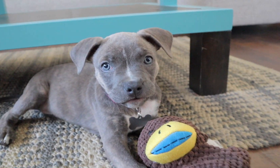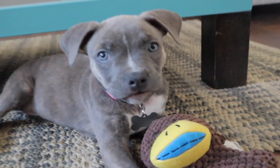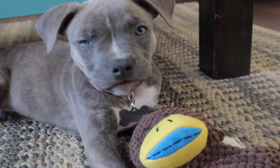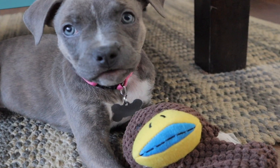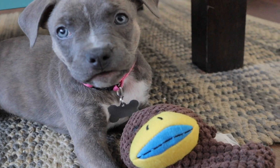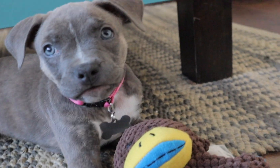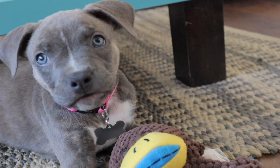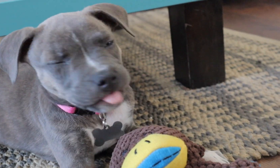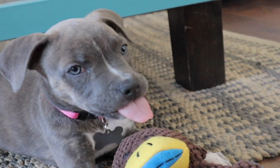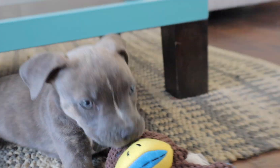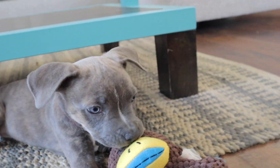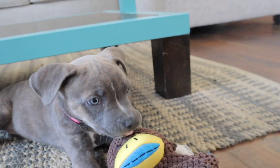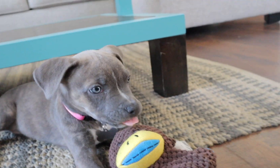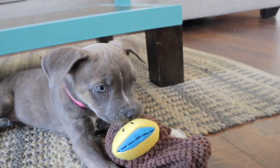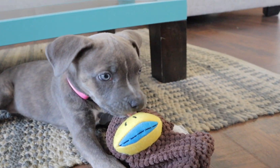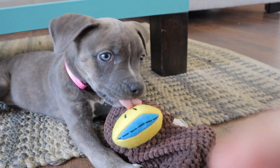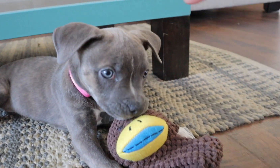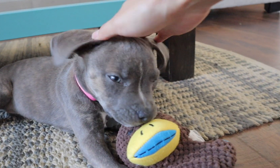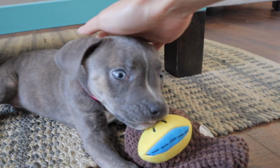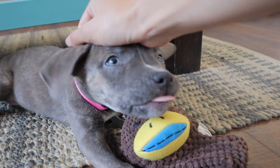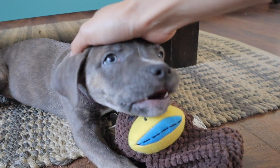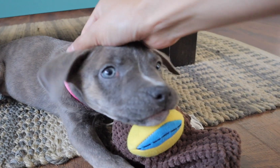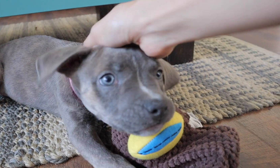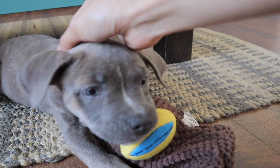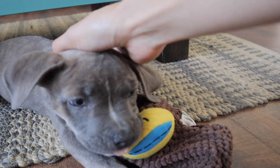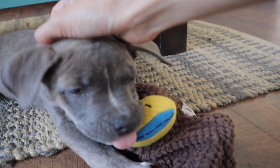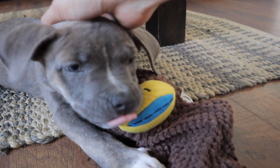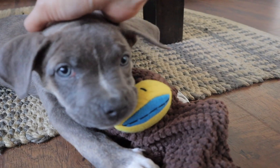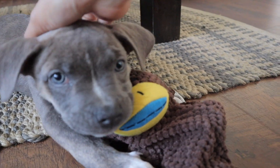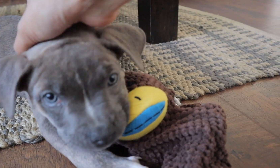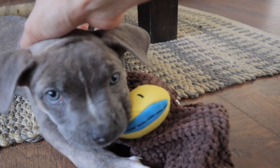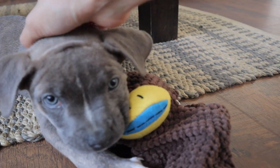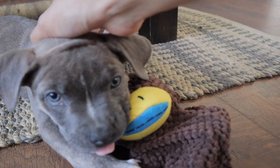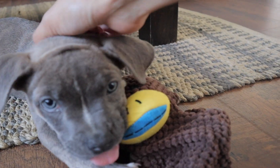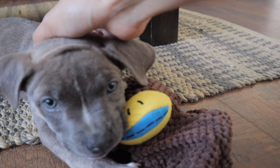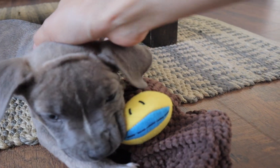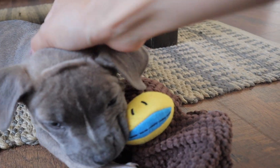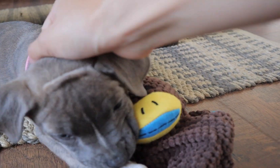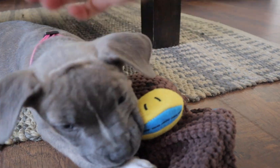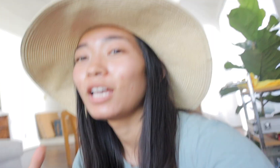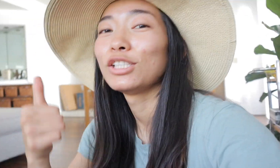E: are you excited E: to see daddy E: yeah?